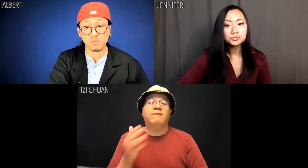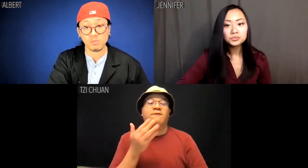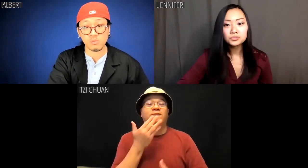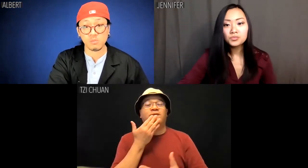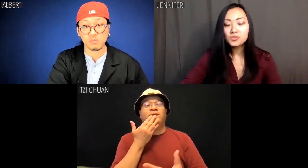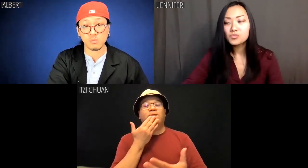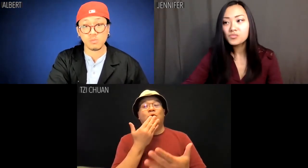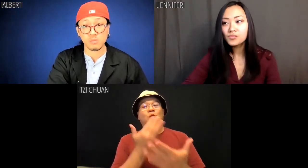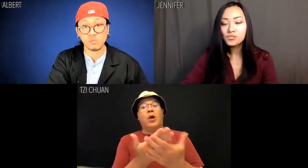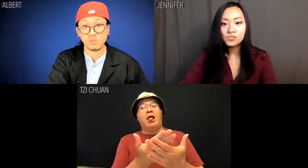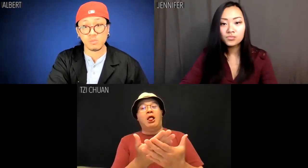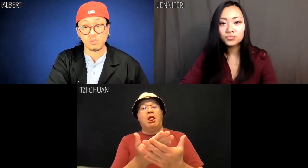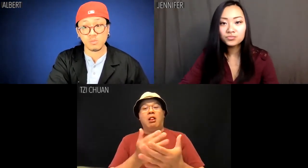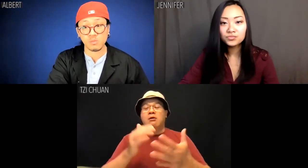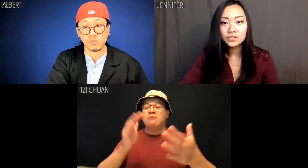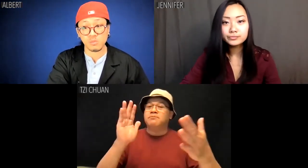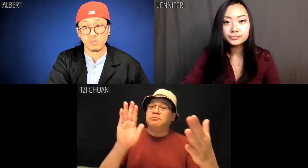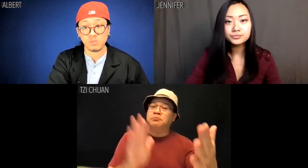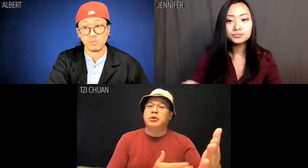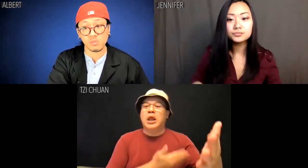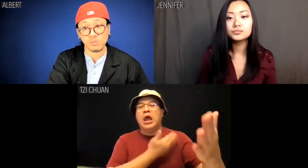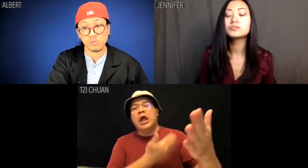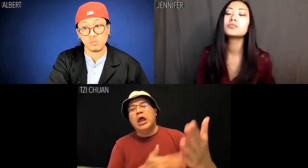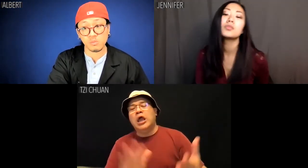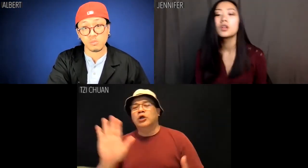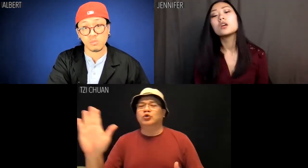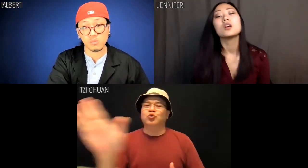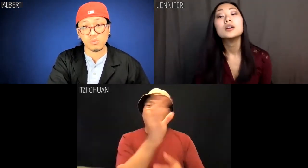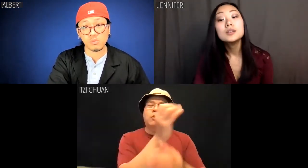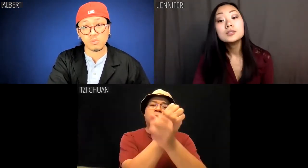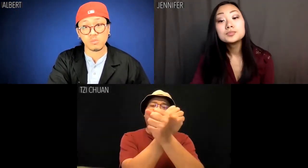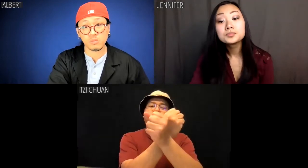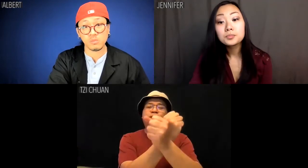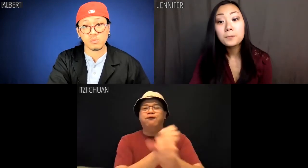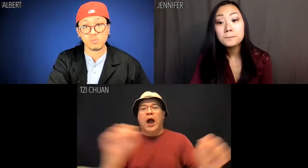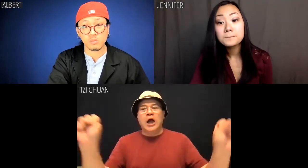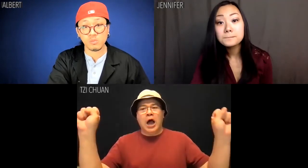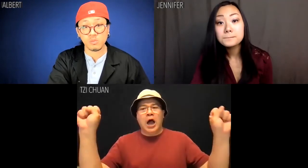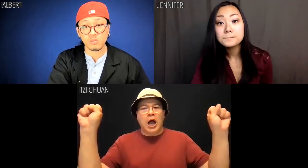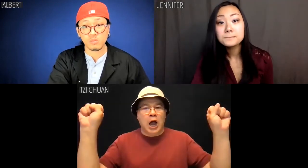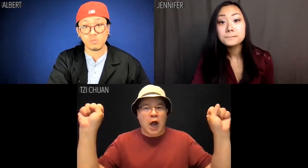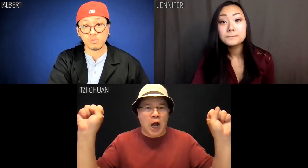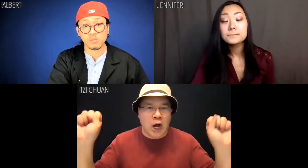Tzi Chuan: Very well. Play for your freedom.